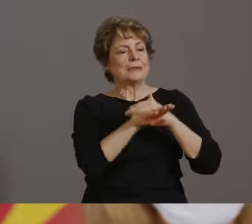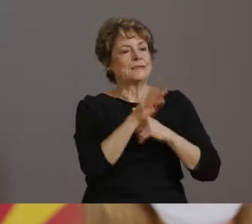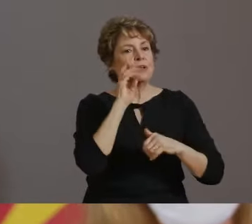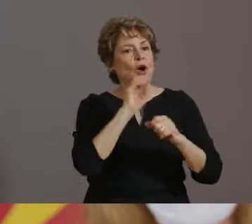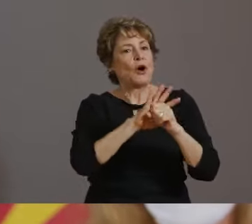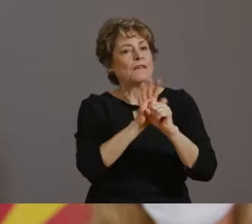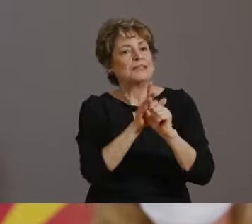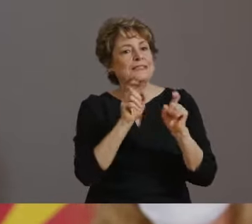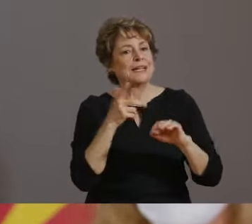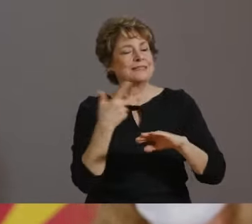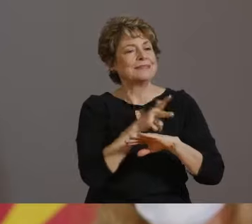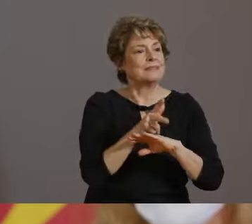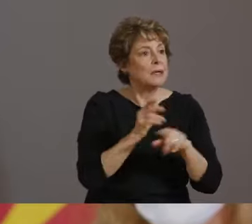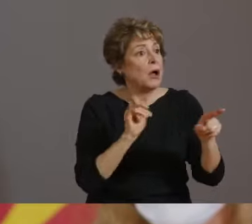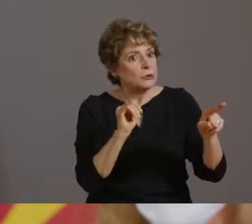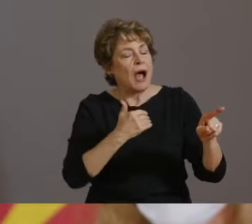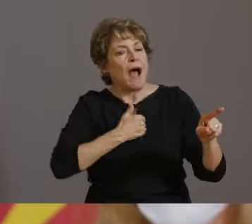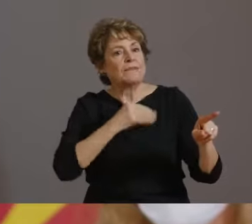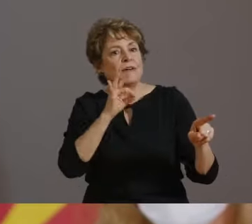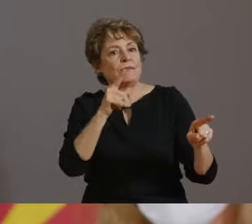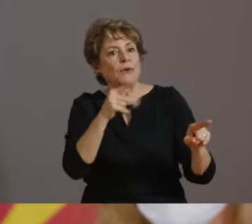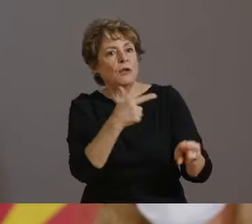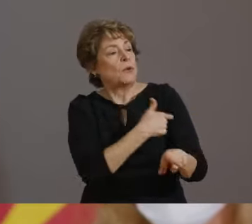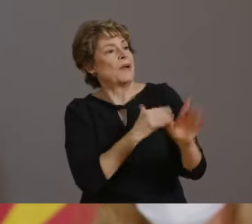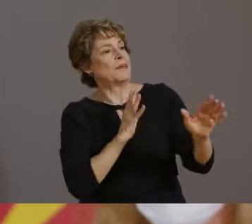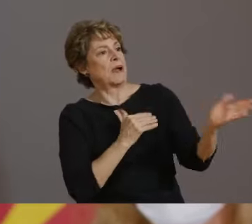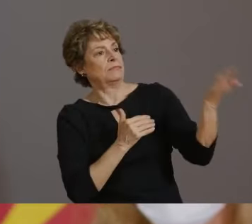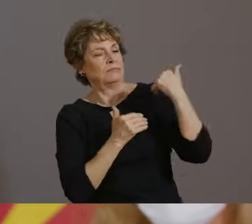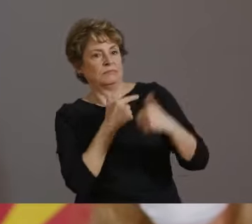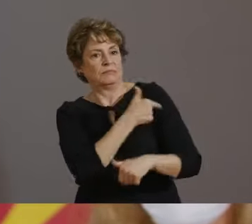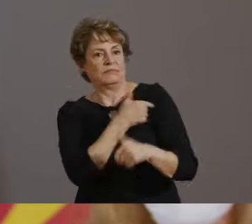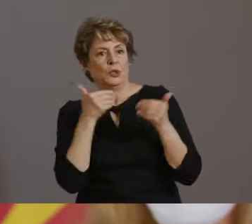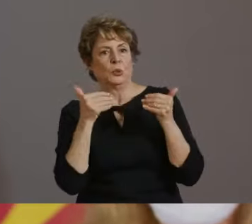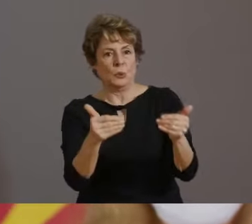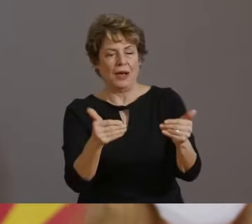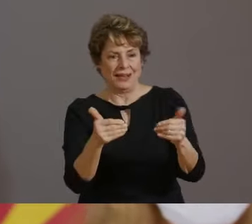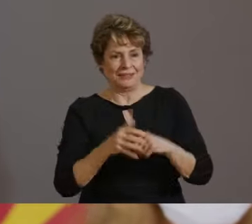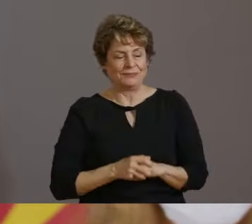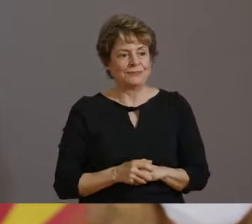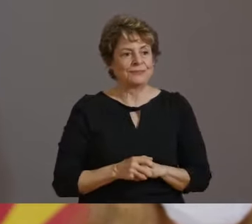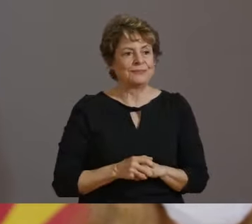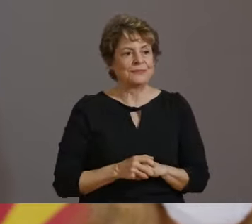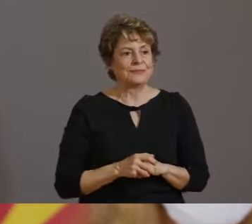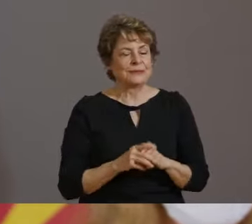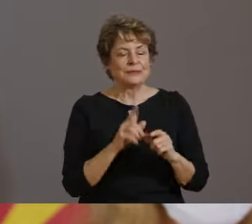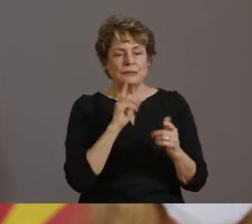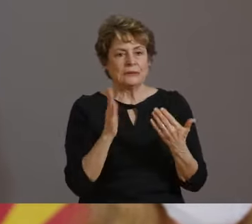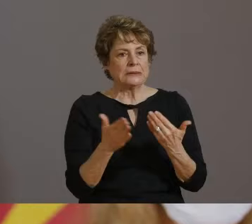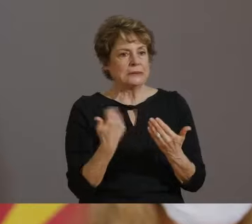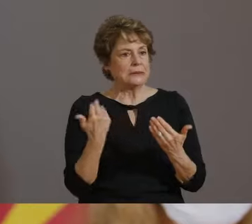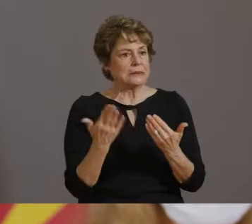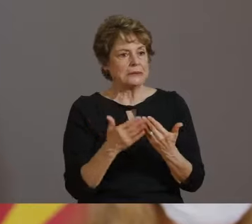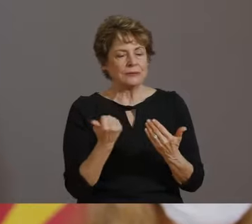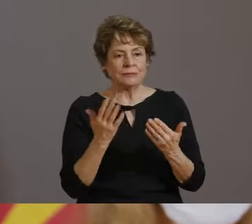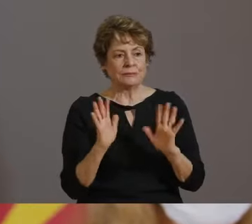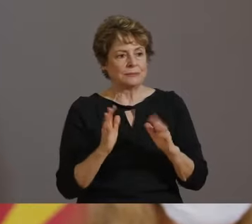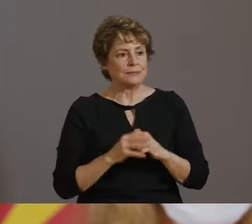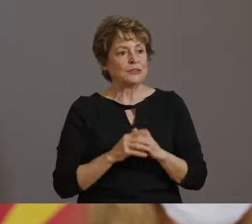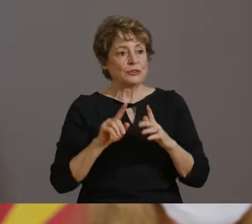AS EARLY AS NEXT MONTH, WHEN YOU STOP BY CERTAIN SITES FOR A COVID-19 TEST, YOU WILL BE ABLE